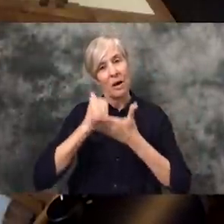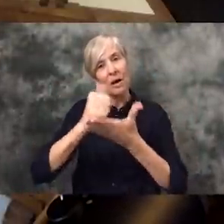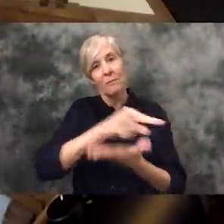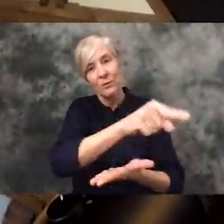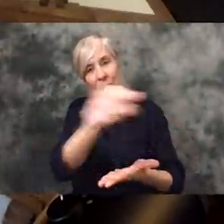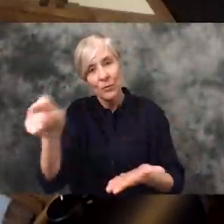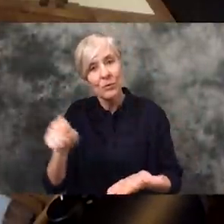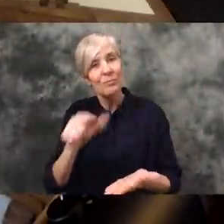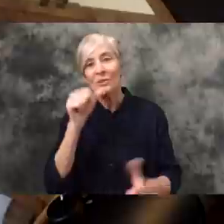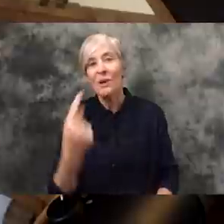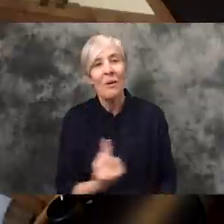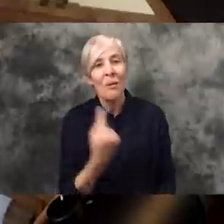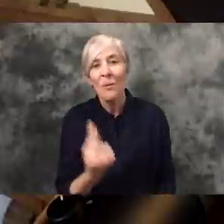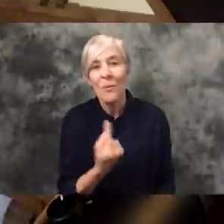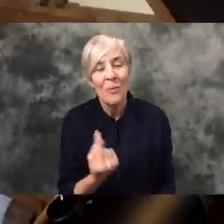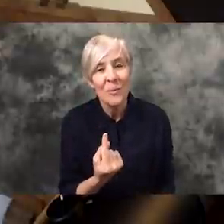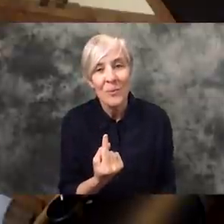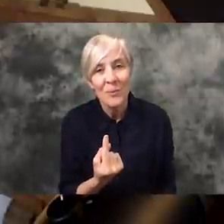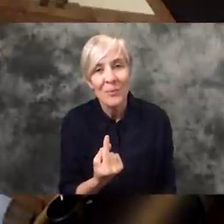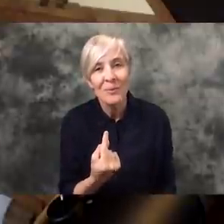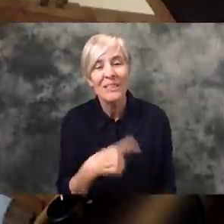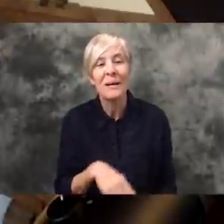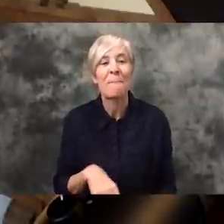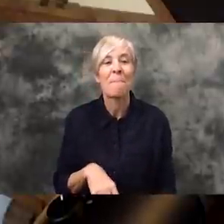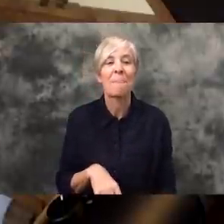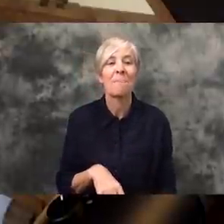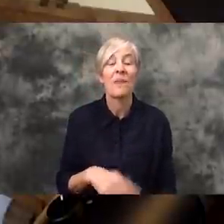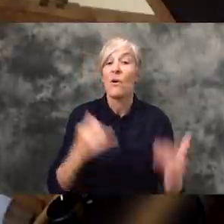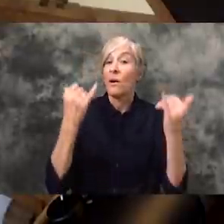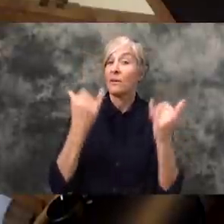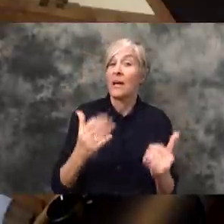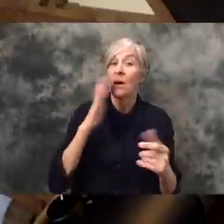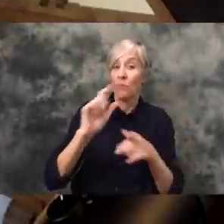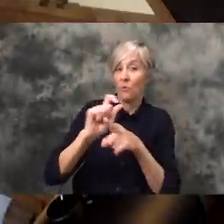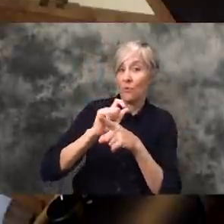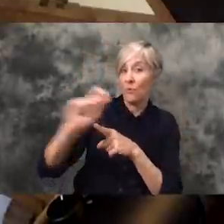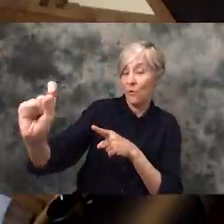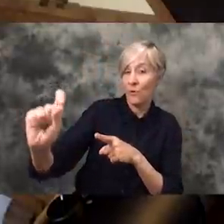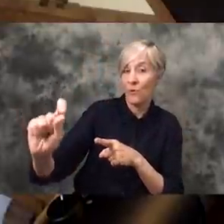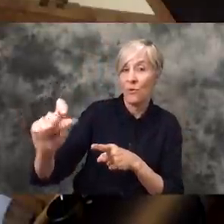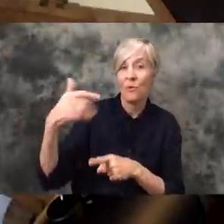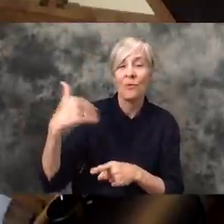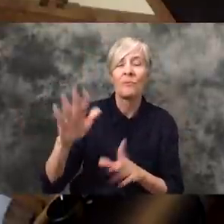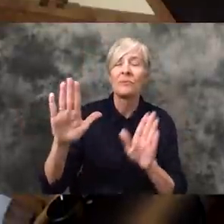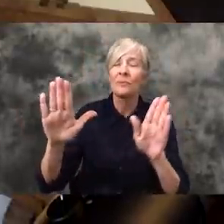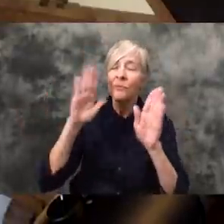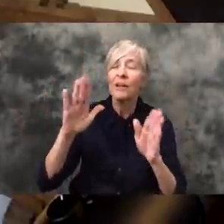there realize that you are not alone. And with that - I would like to call a very